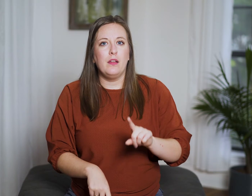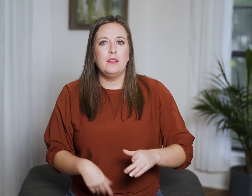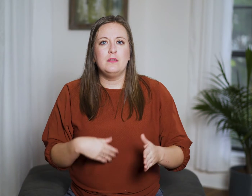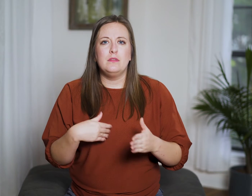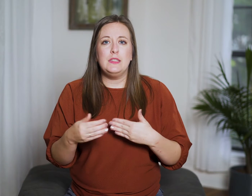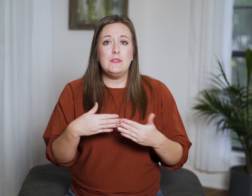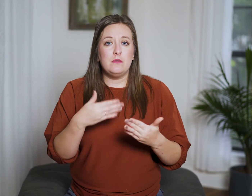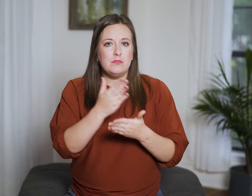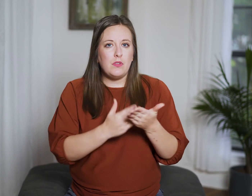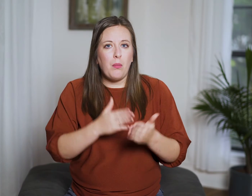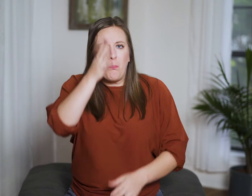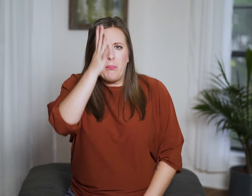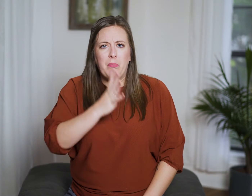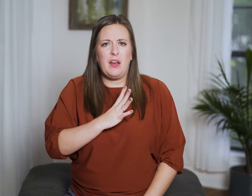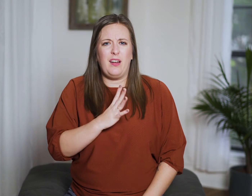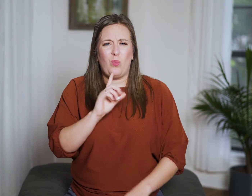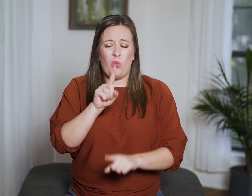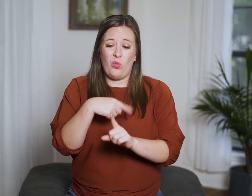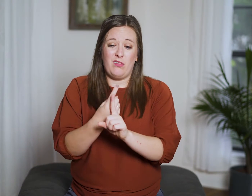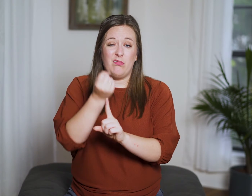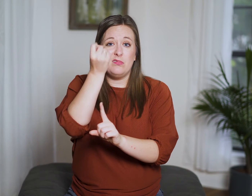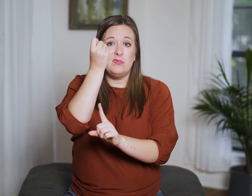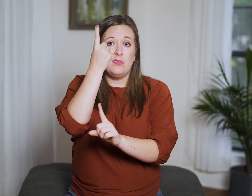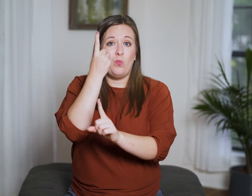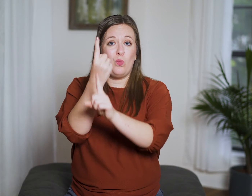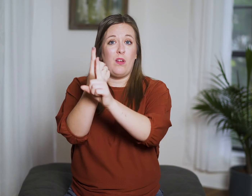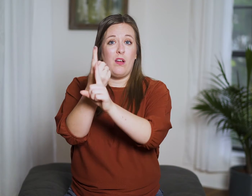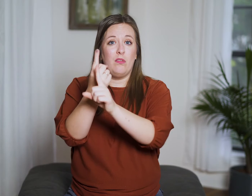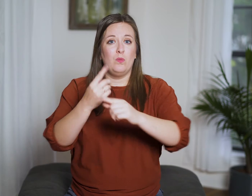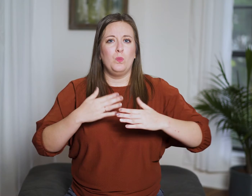And even among other men, he only understands one.